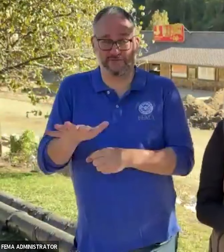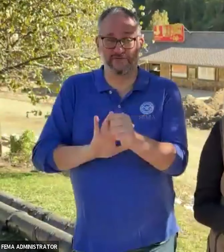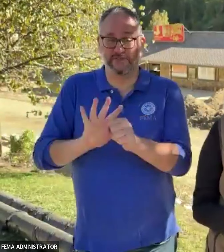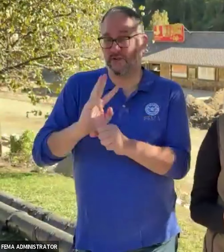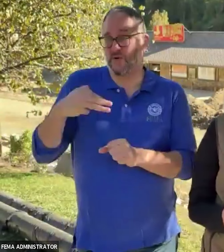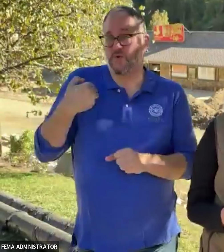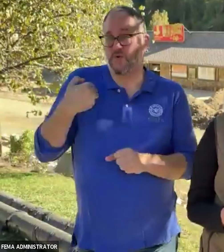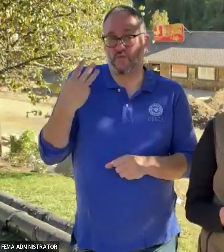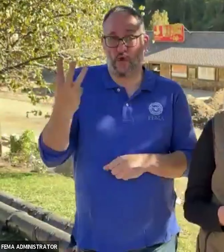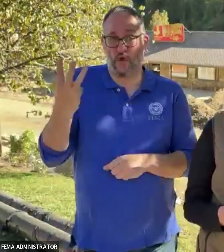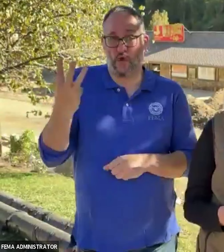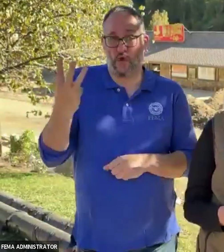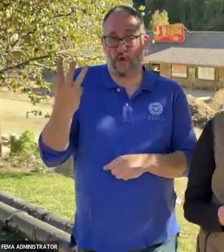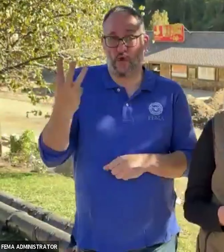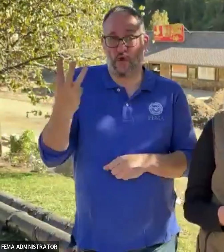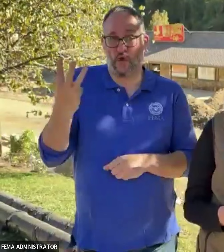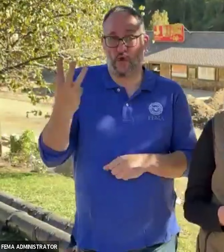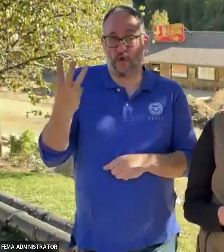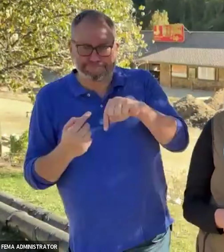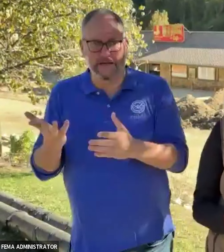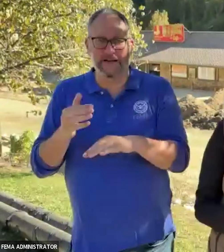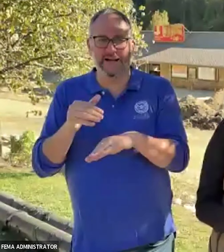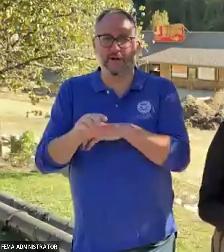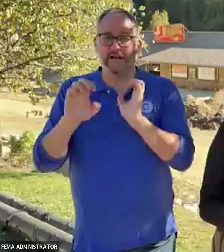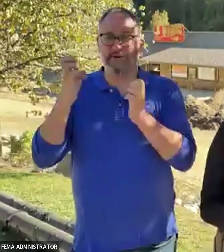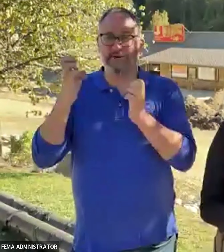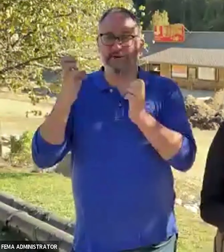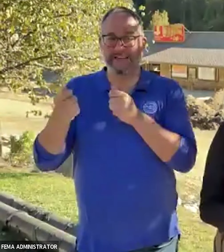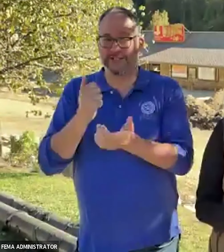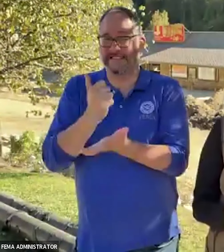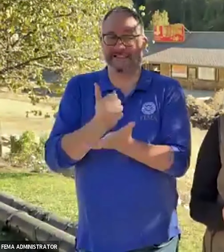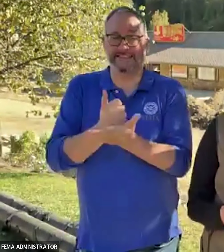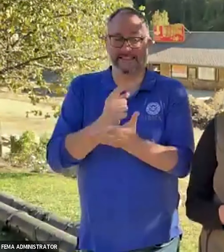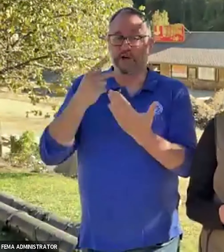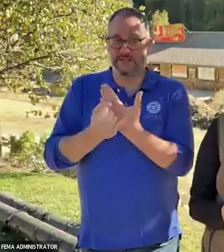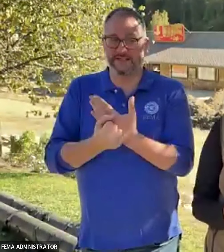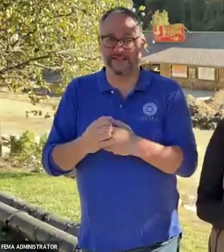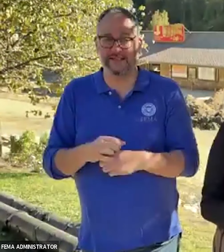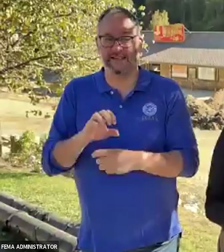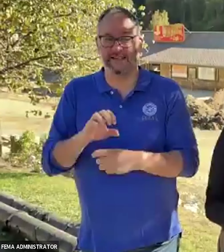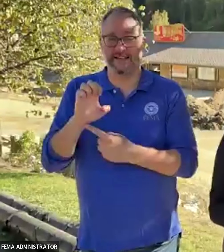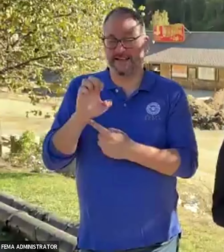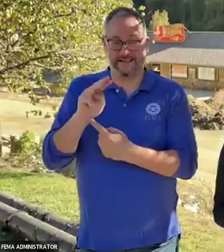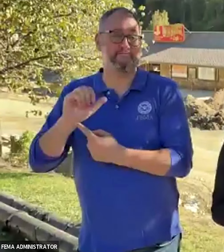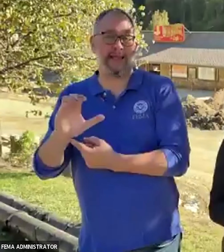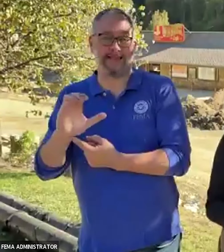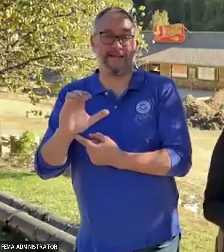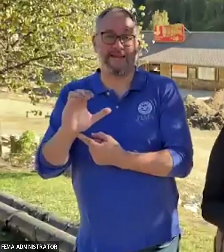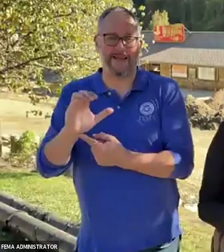Management Assistance Compact, or EMAC, to western North Carolina. He was there to help coordinate recovery efforts,